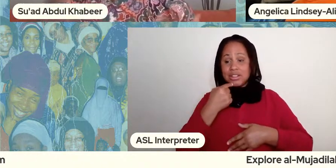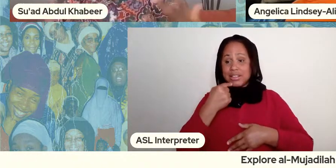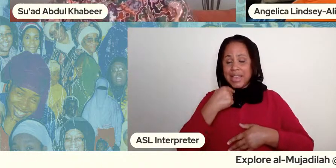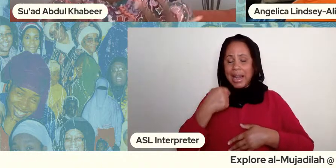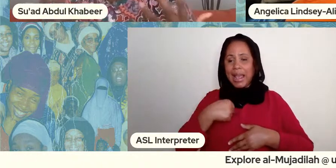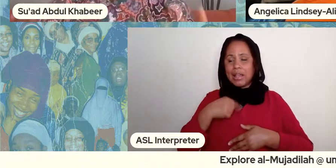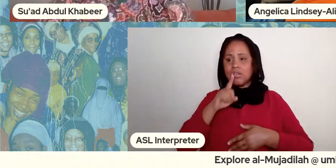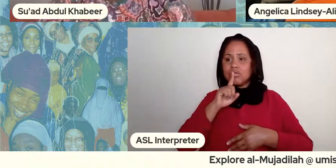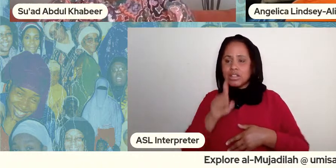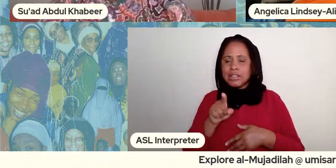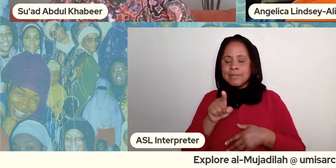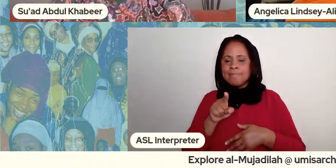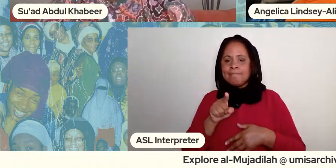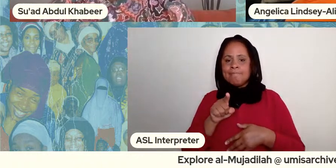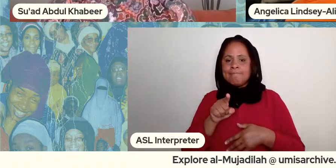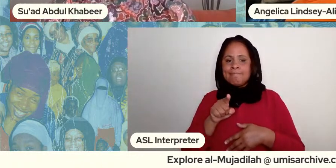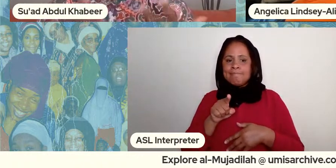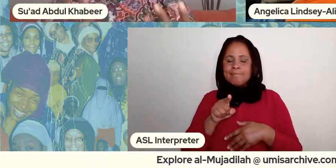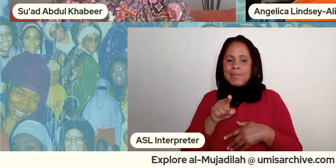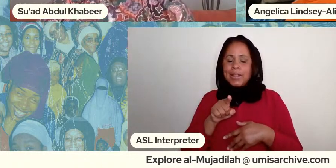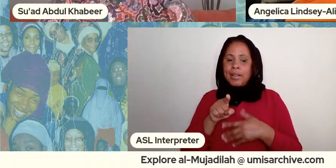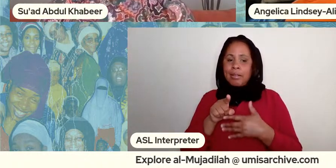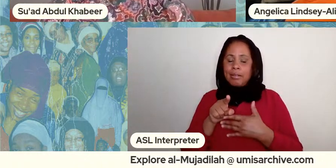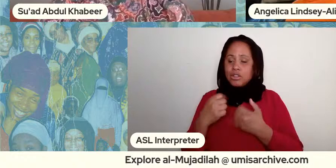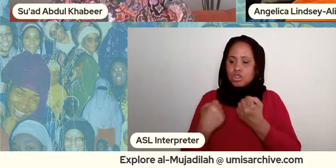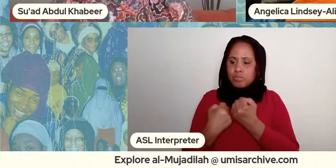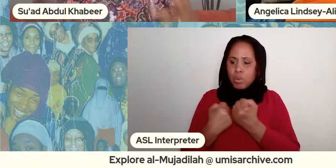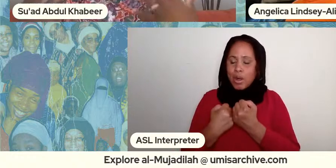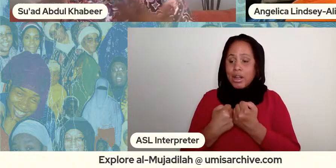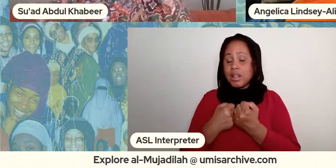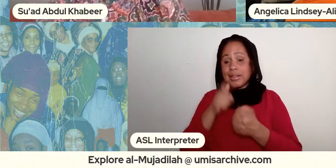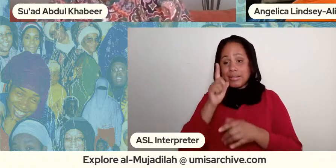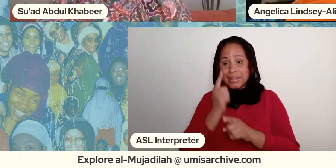right for helping me with this concept and since the leopoldo kareem was my mother's really good